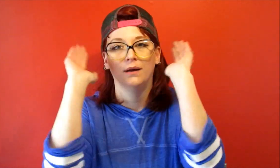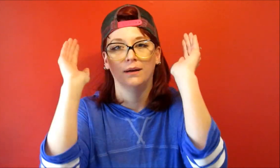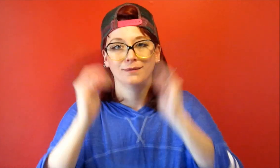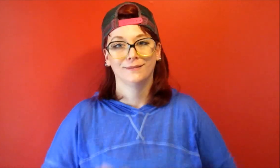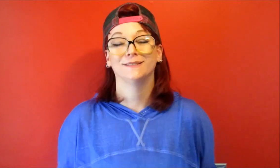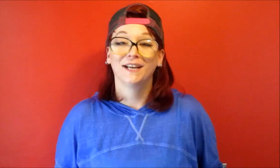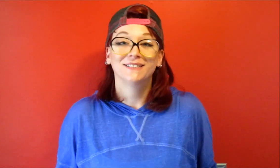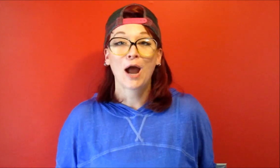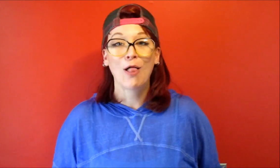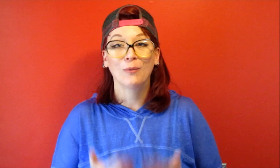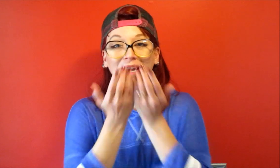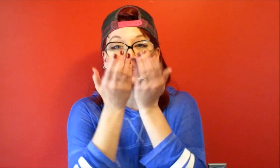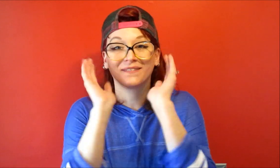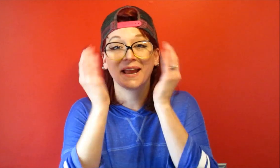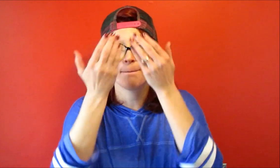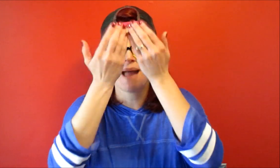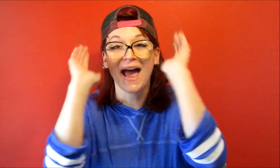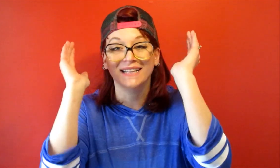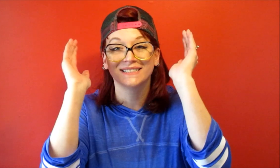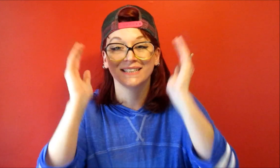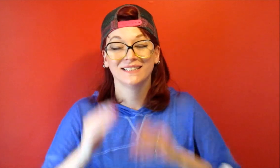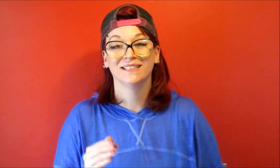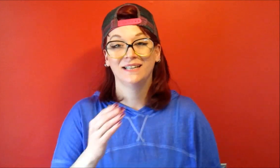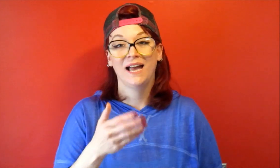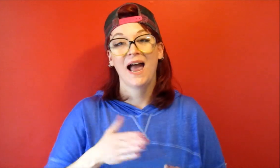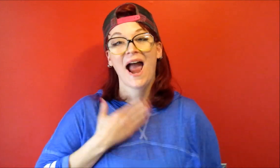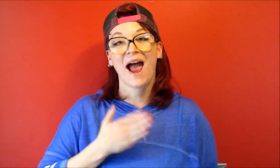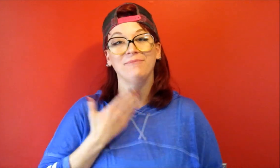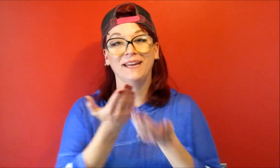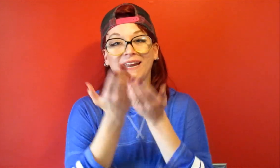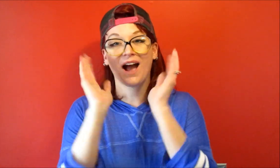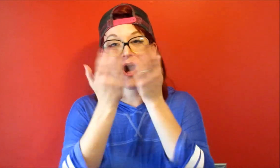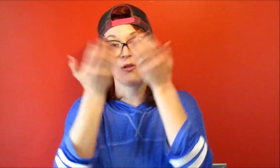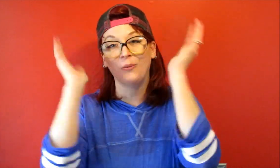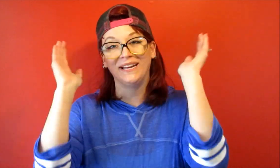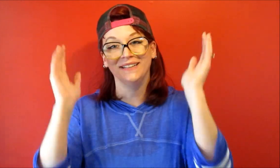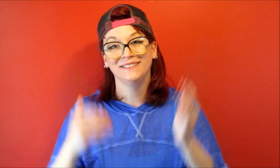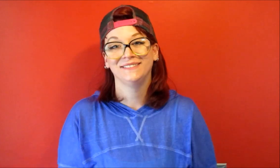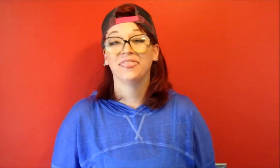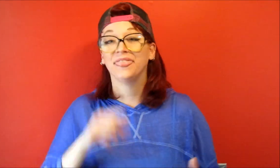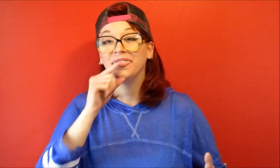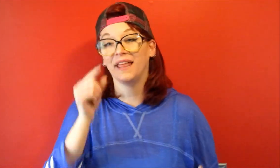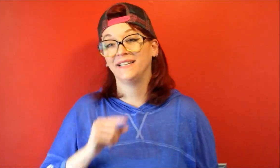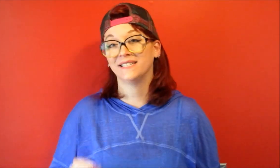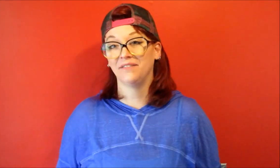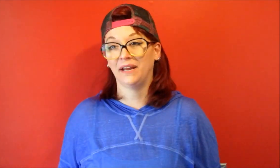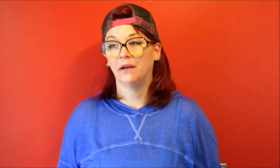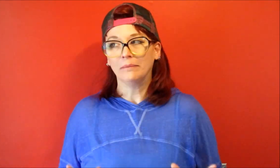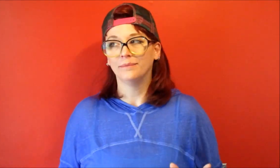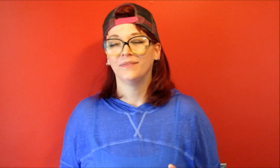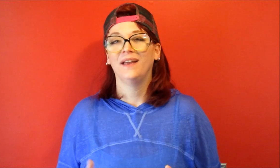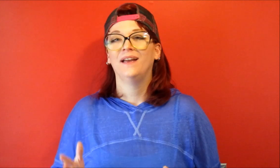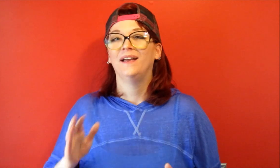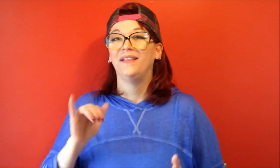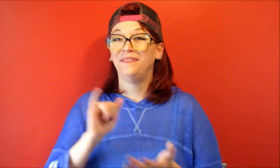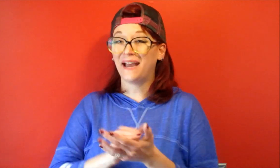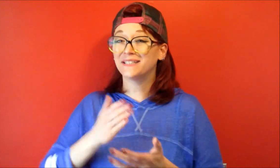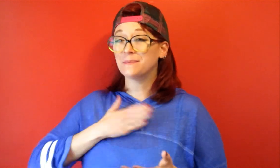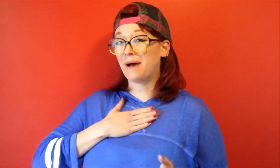that's how you say Halloween like a mask happy Halloween Thanksgiving that's my